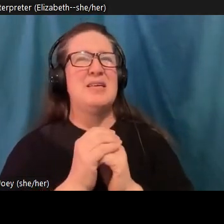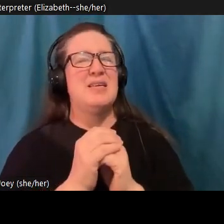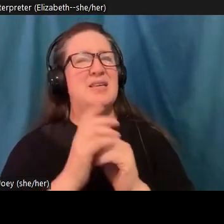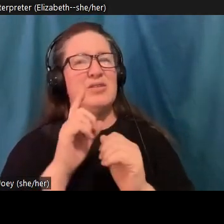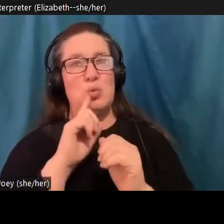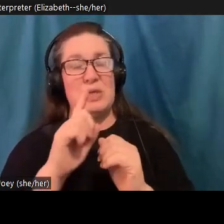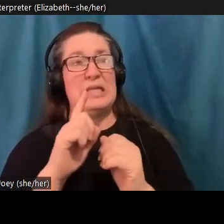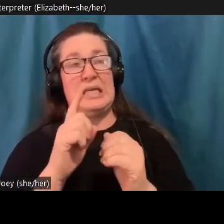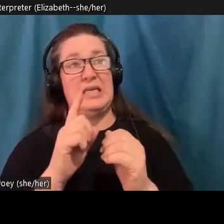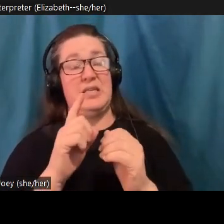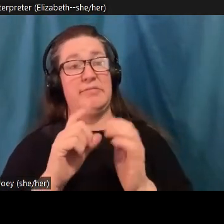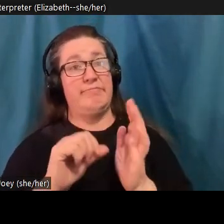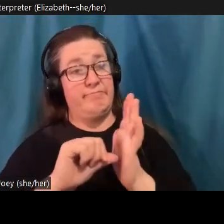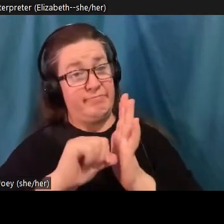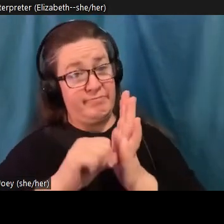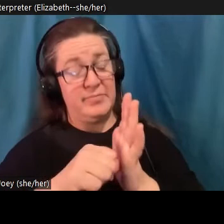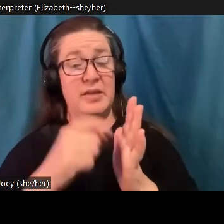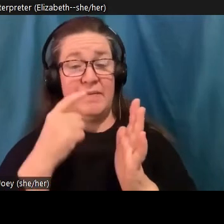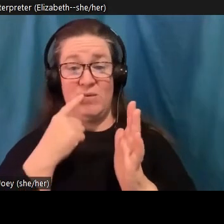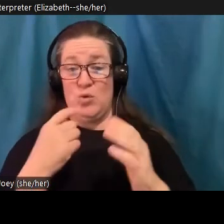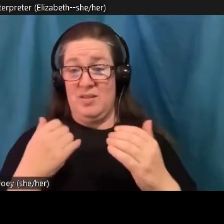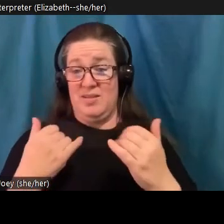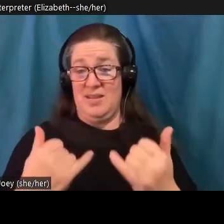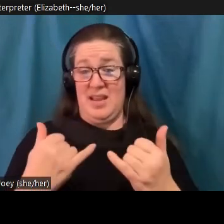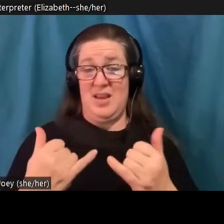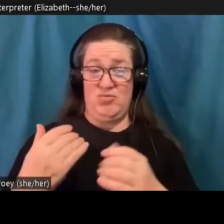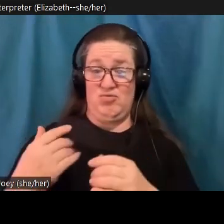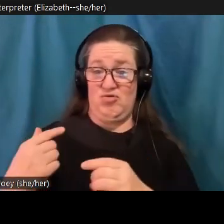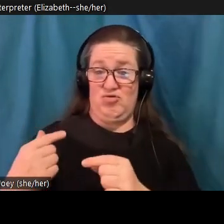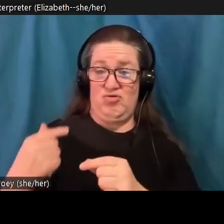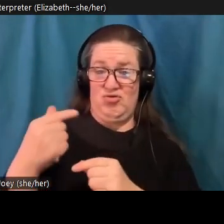this question about? What does it mean to bring a life into the